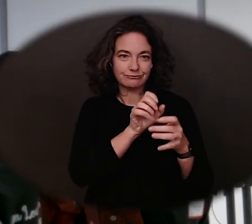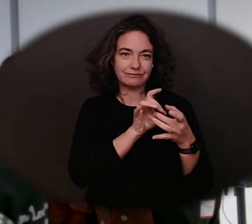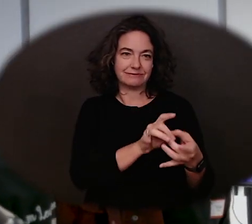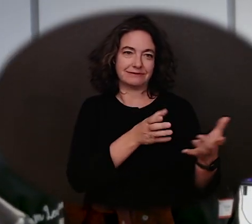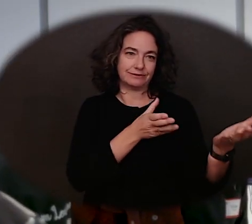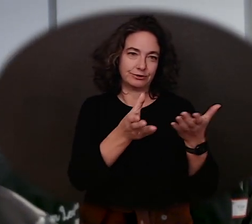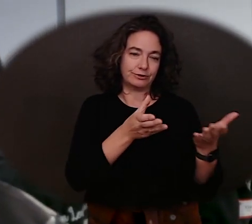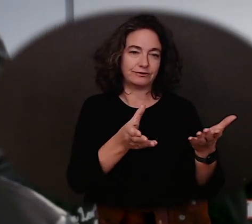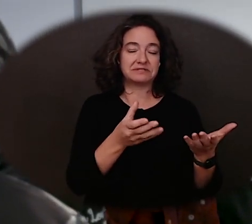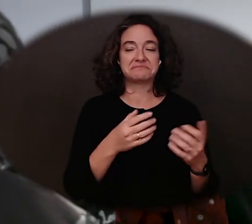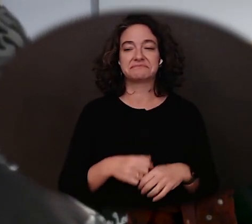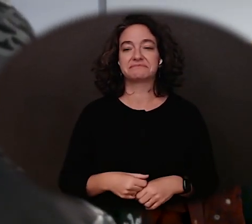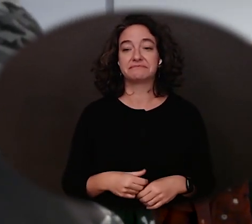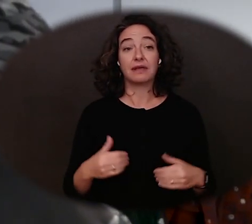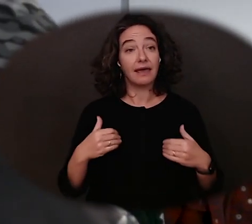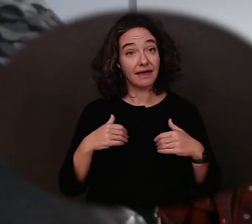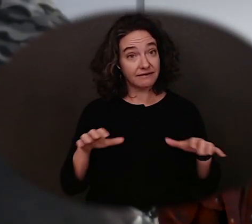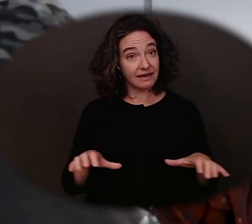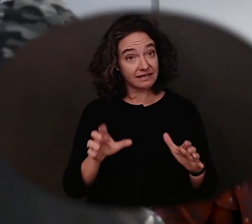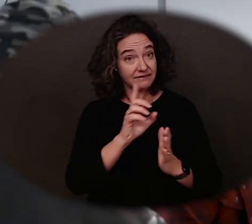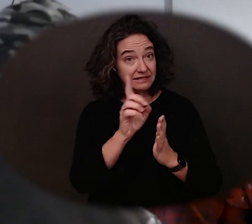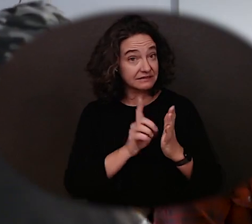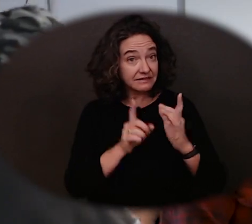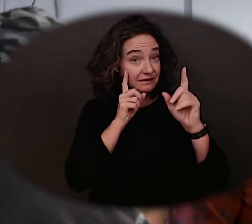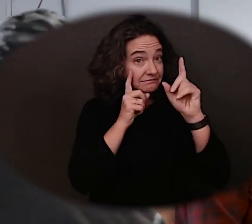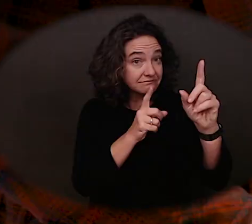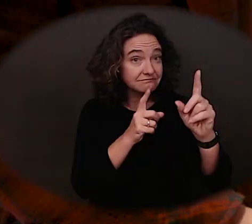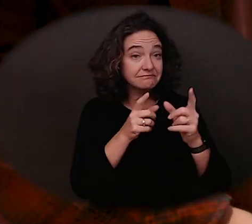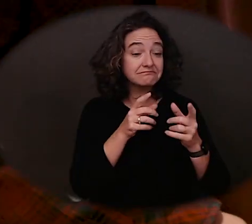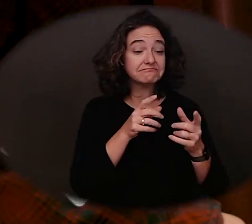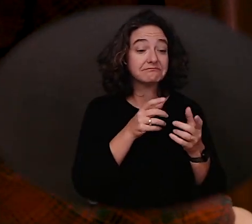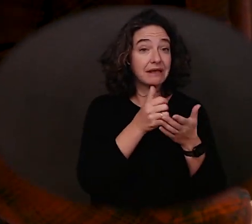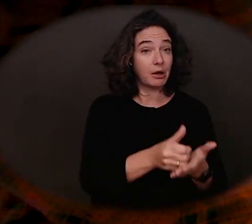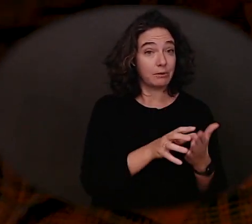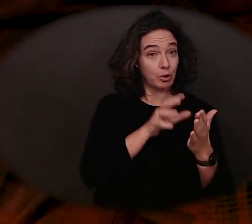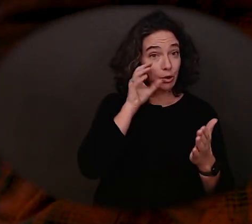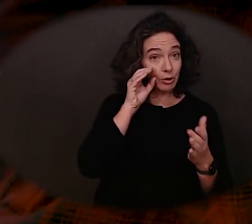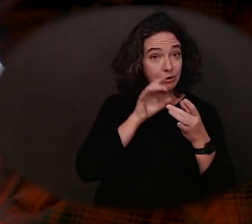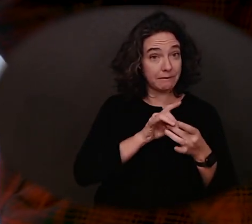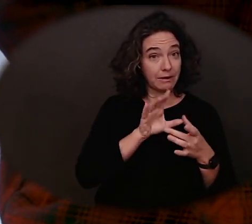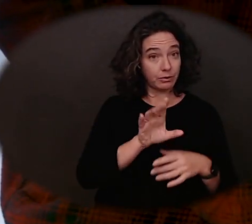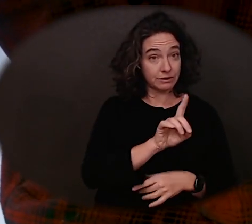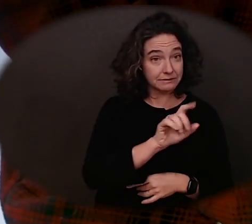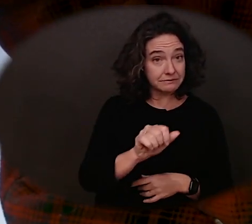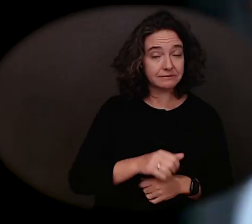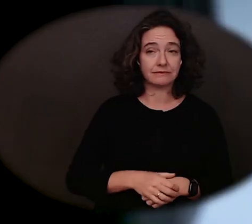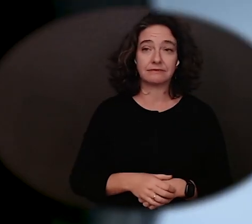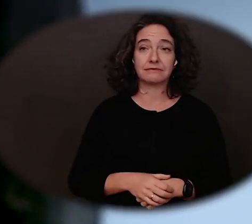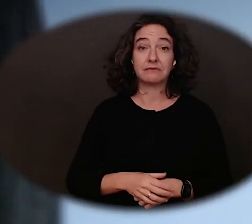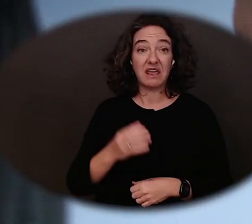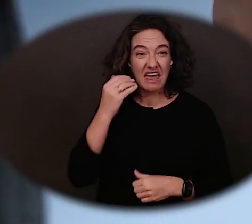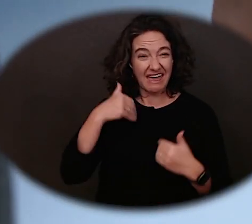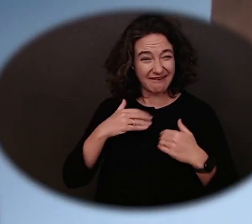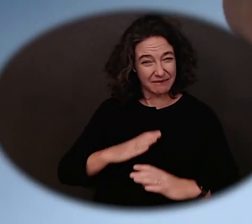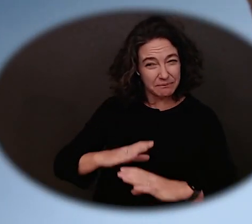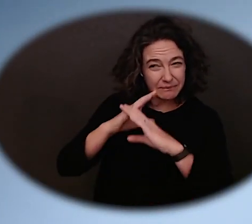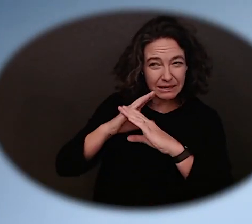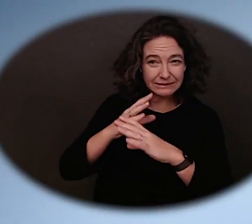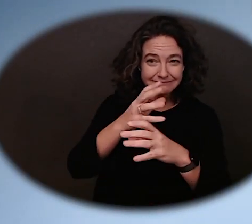These activities are designed to help you learn more about your disability, help you learn how to overcome barriers to getting and keeping a job